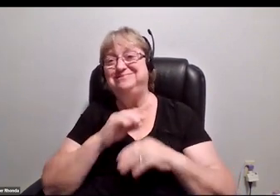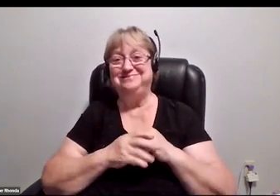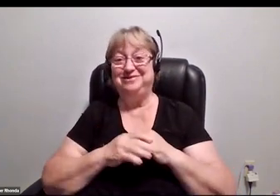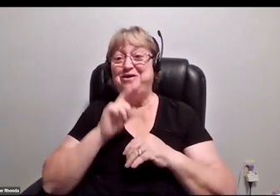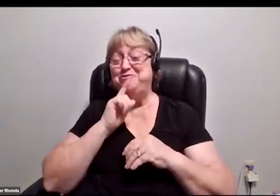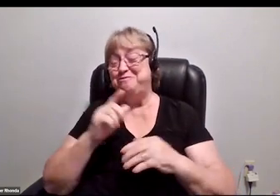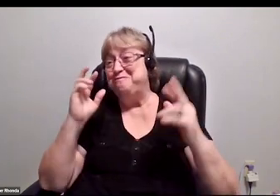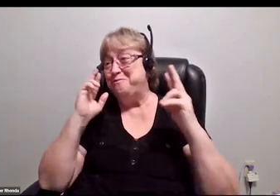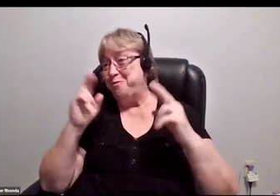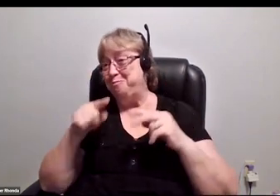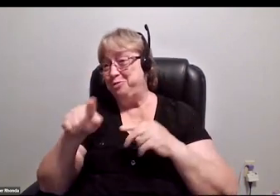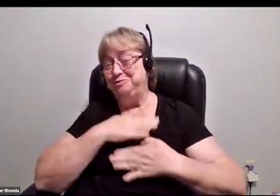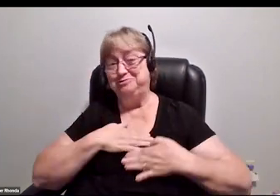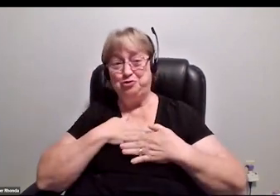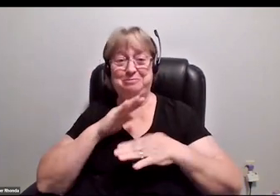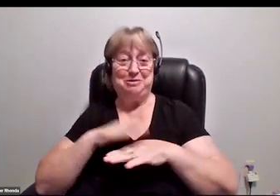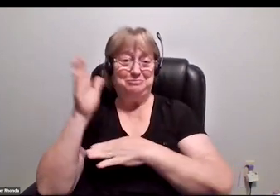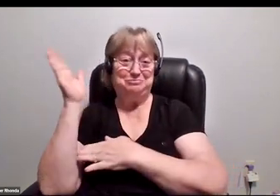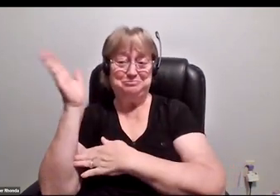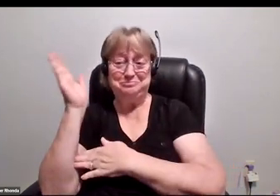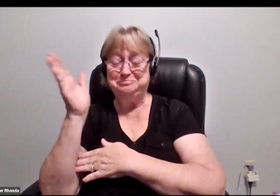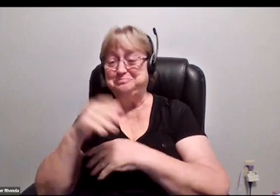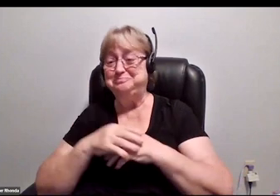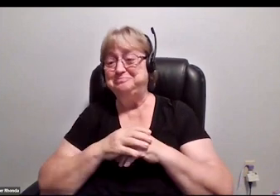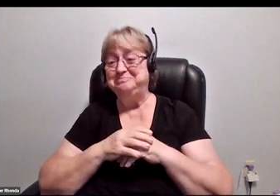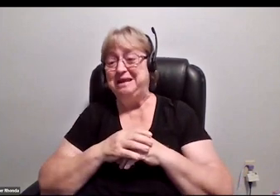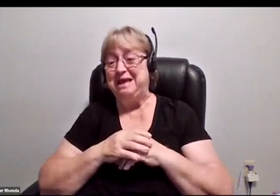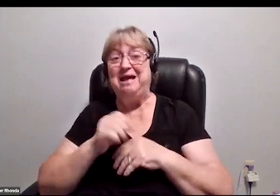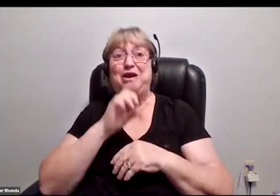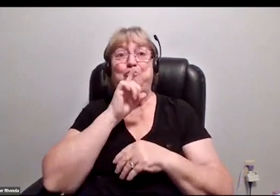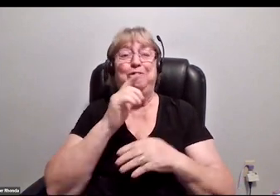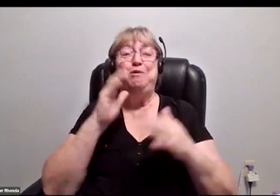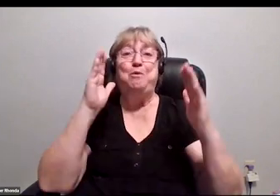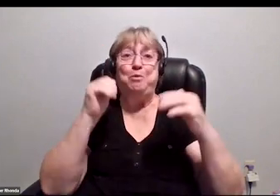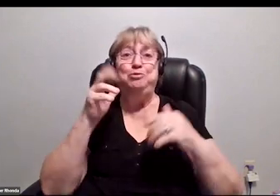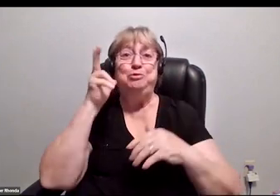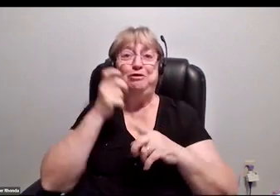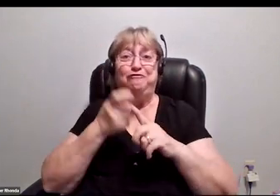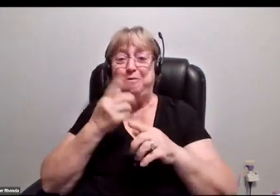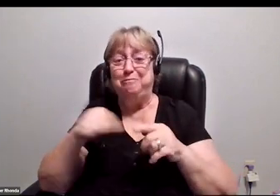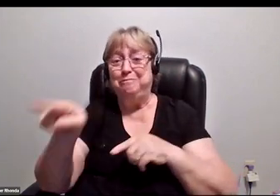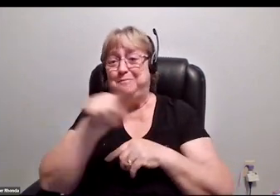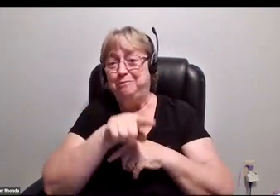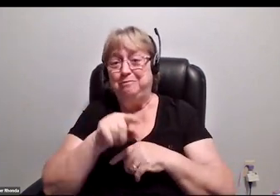I really hope you folks enjoyed my presentation and I hope to hear from all of you. If there's anything